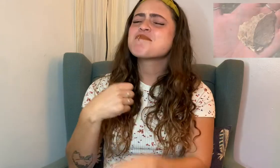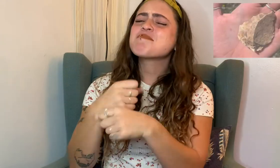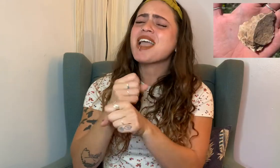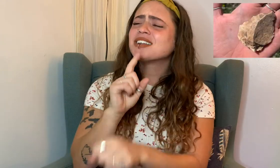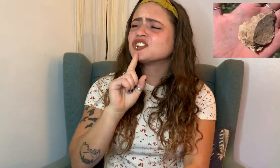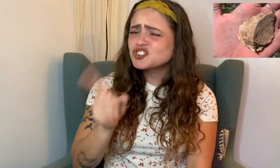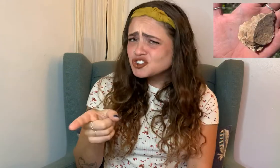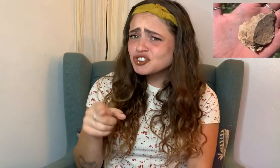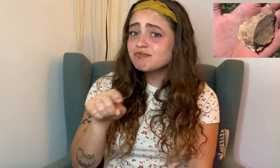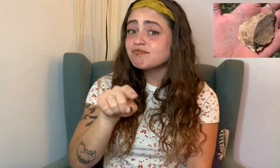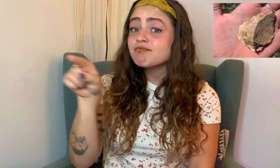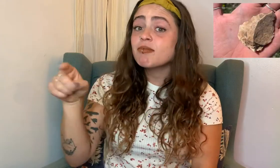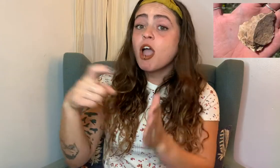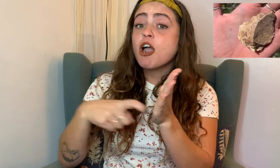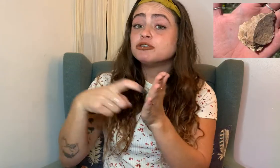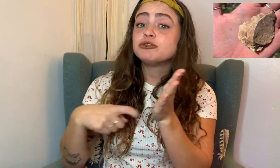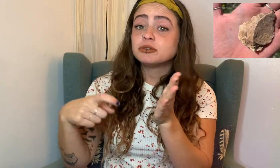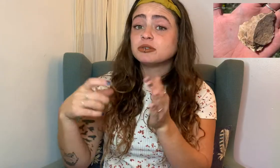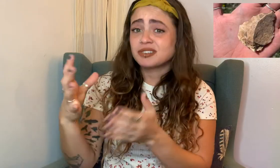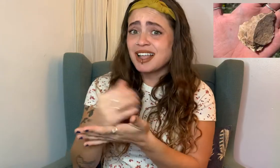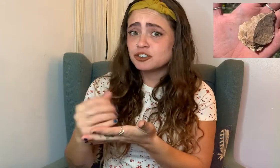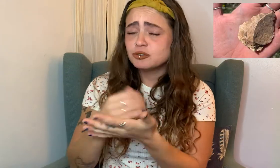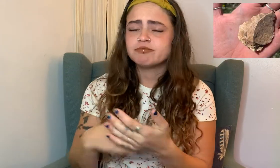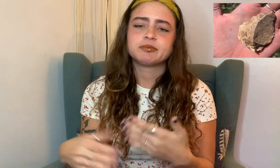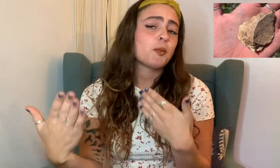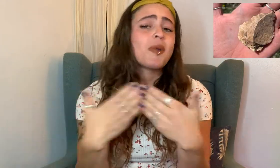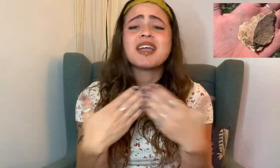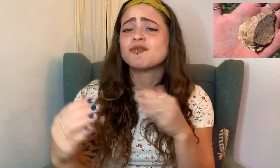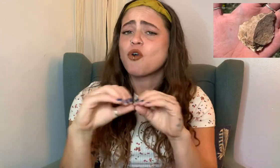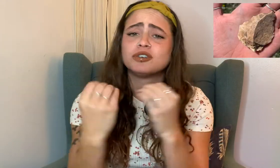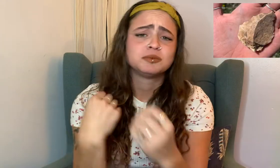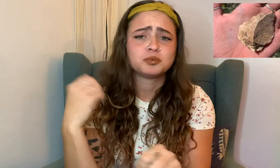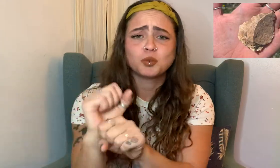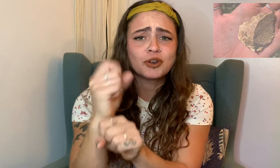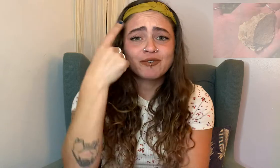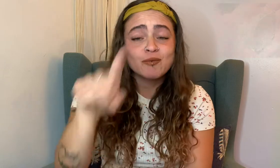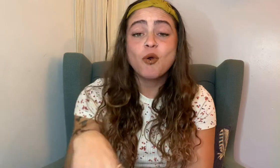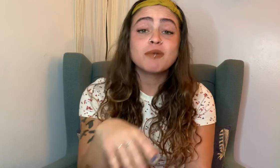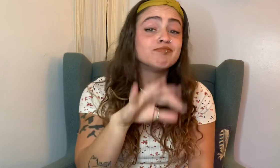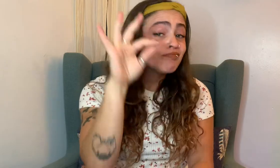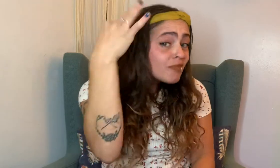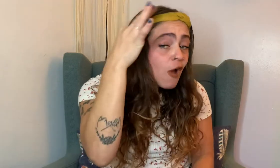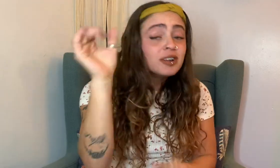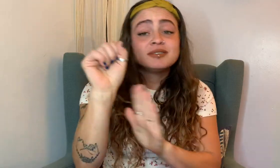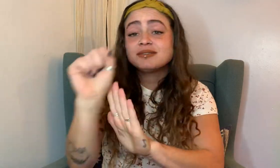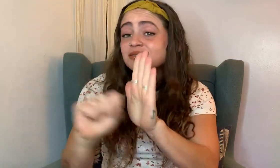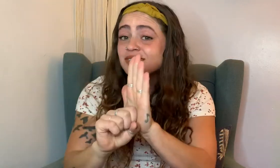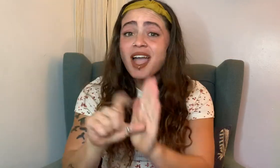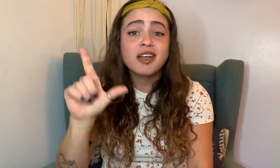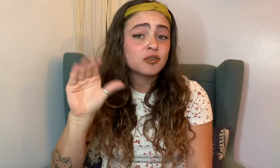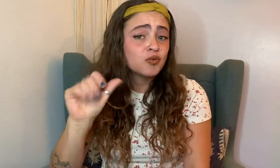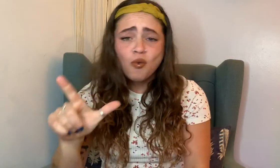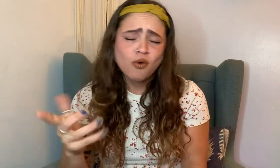I ensure the archaeological collections, of whatever organization I work for (whether it be federal, state, or local),